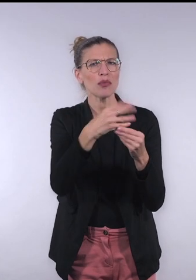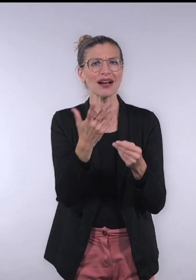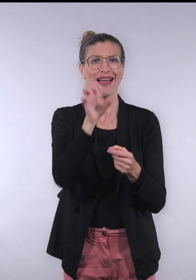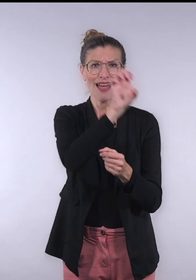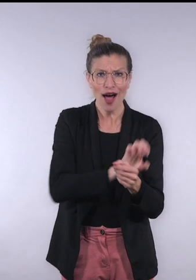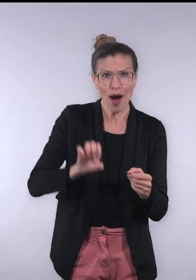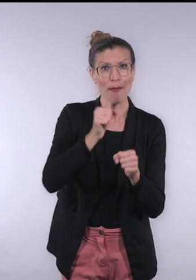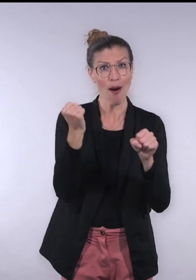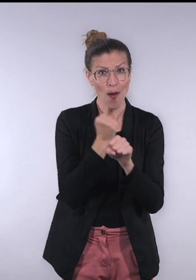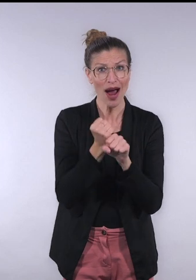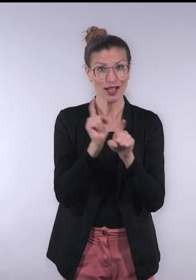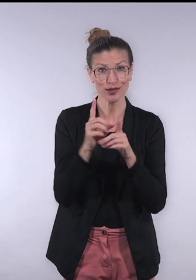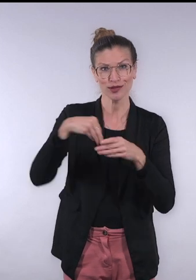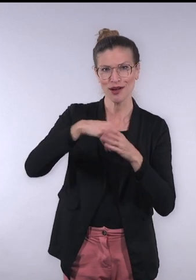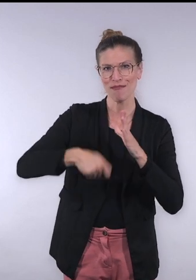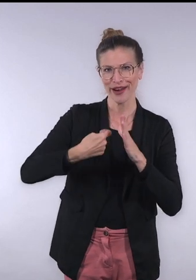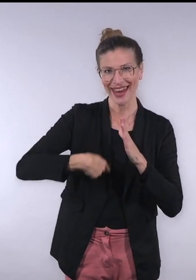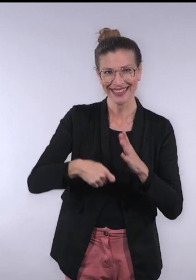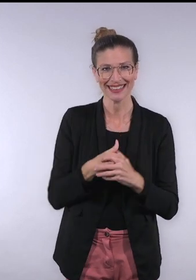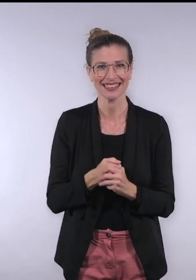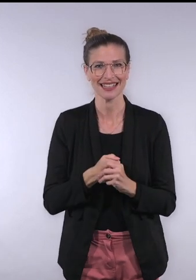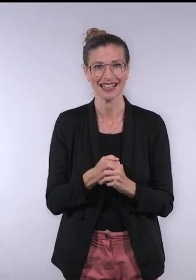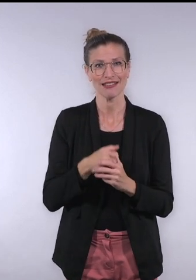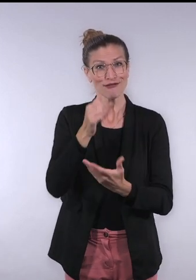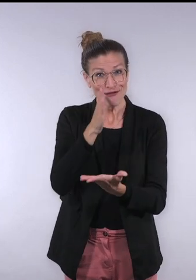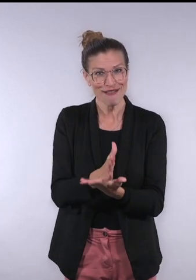And also more recently we are working on European projects